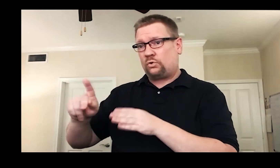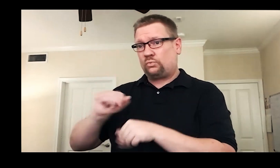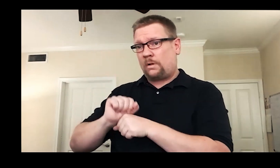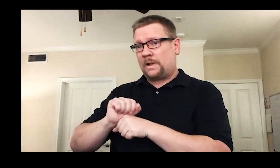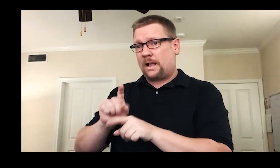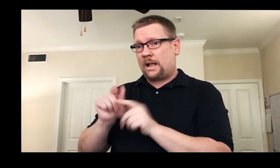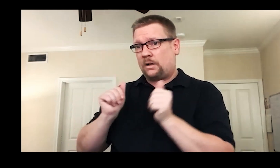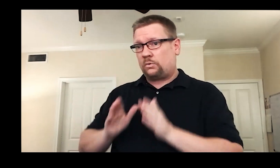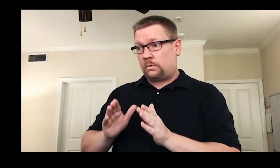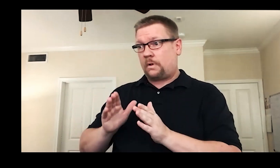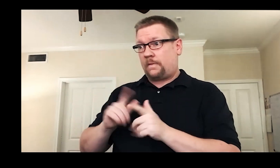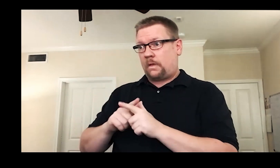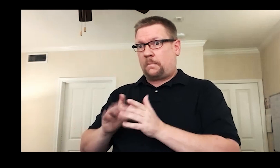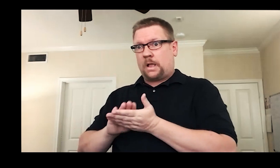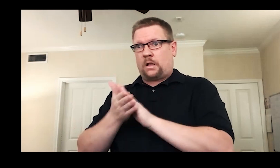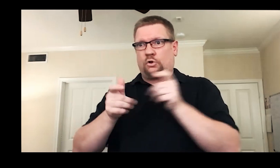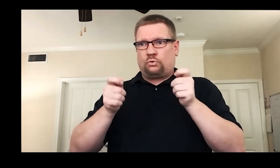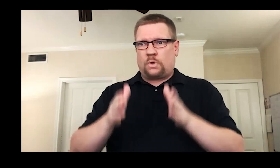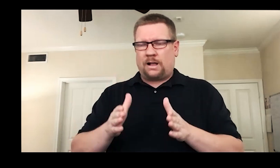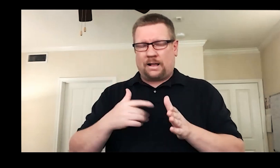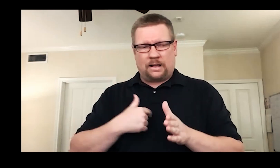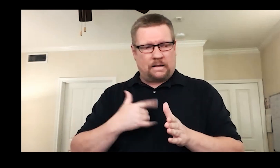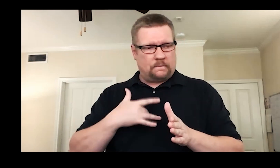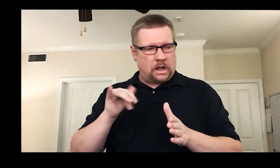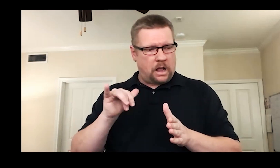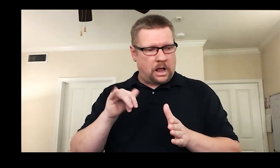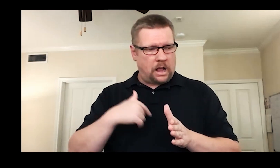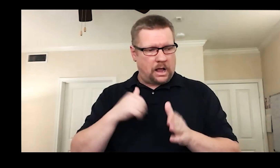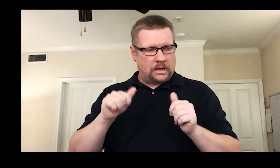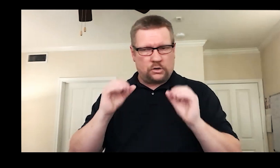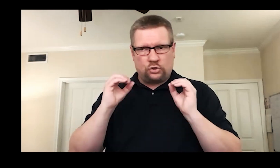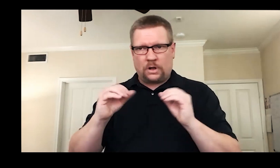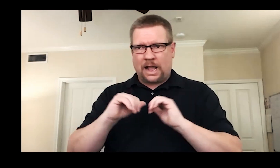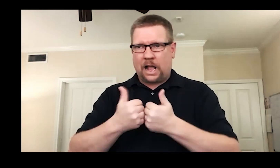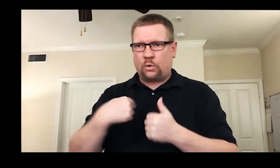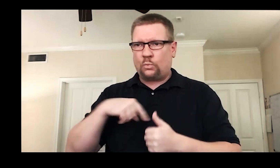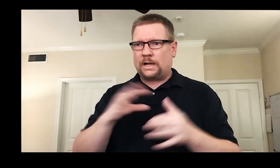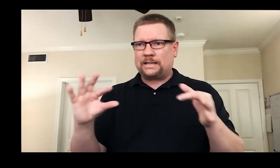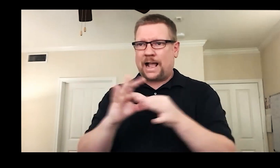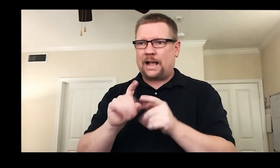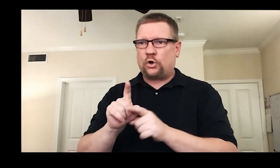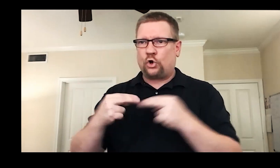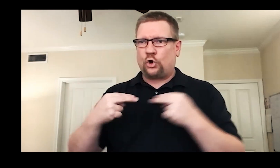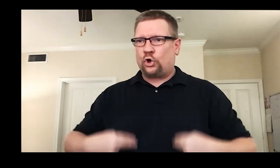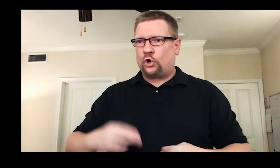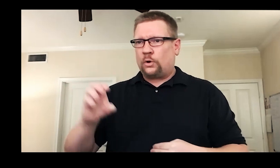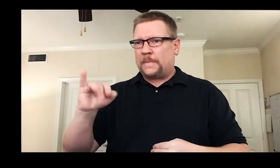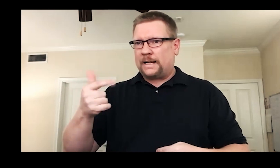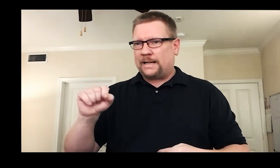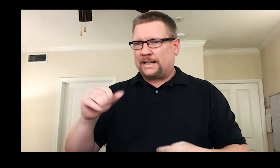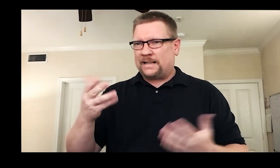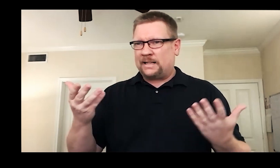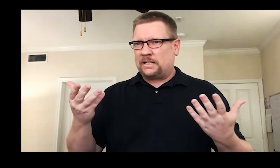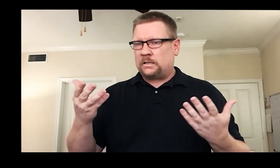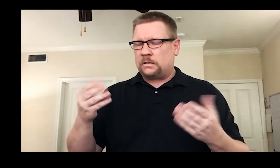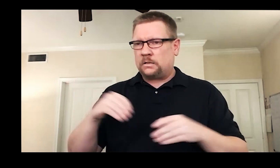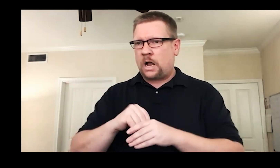turned director is I can teach how to connect to our humanity